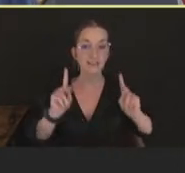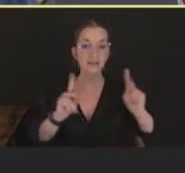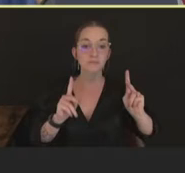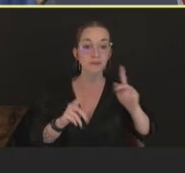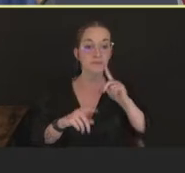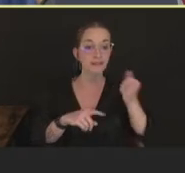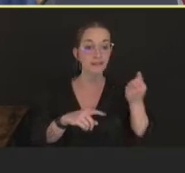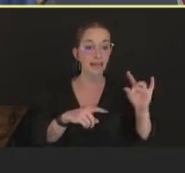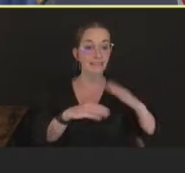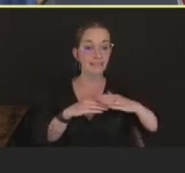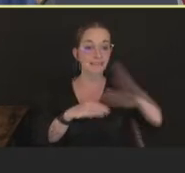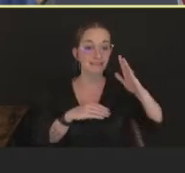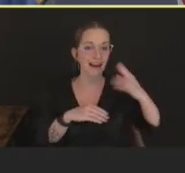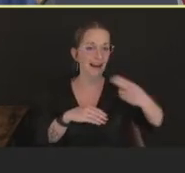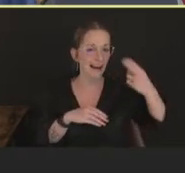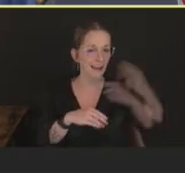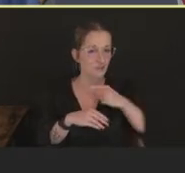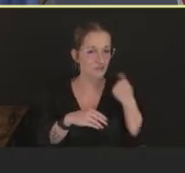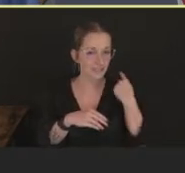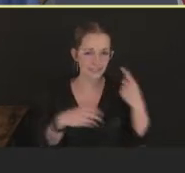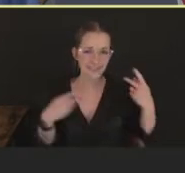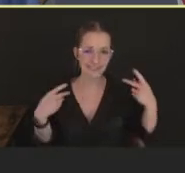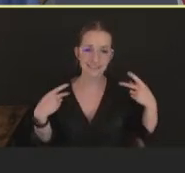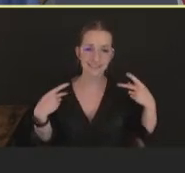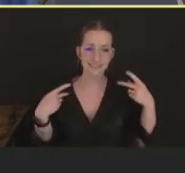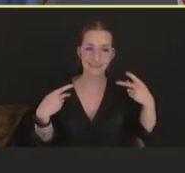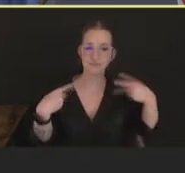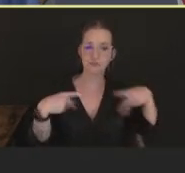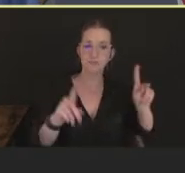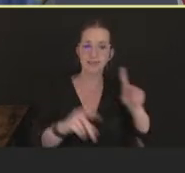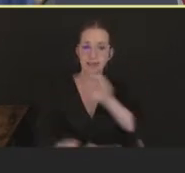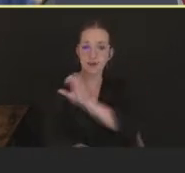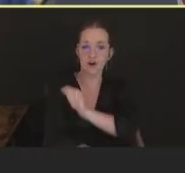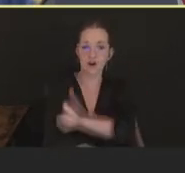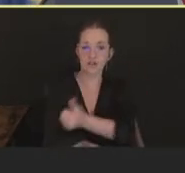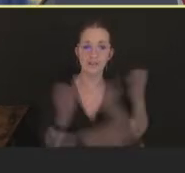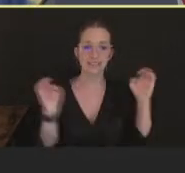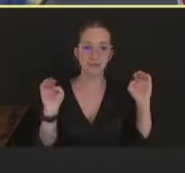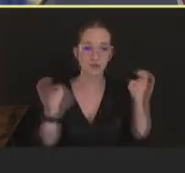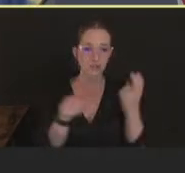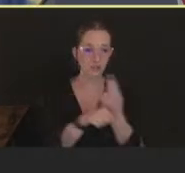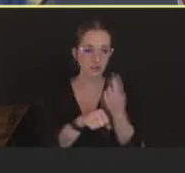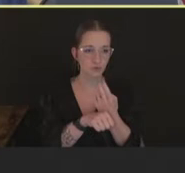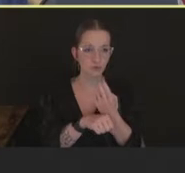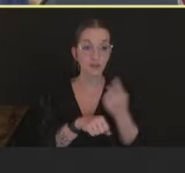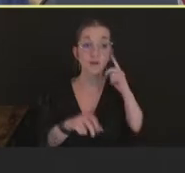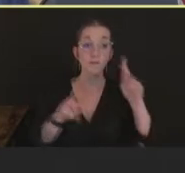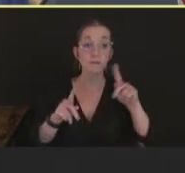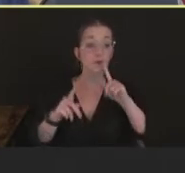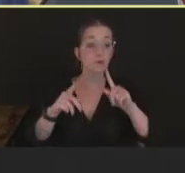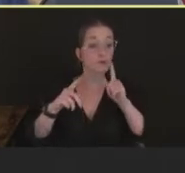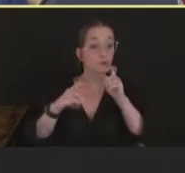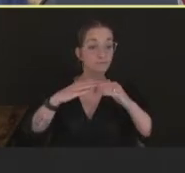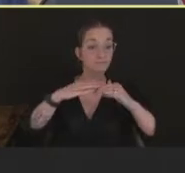and also for individuals who are less than 18 years of age using a subcutaneous injection.